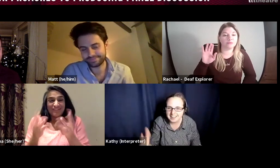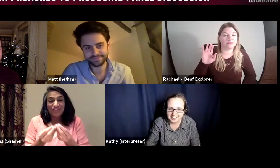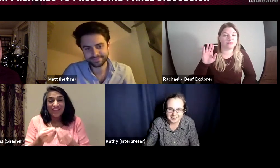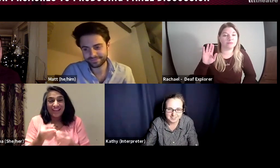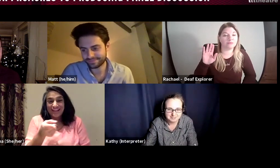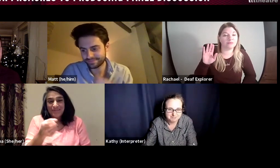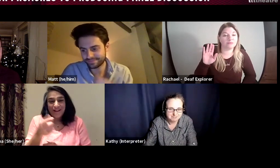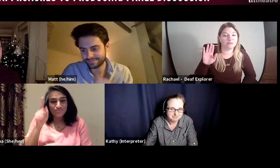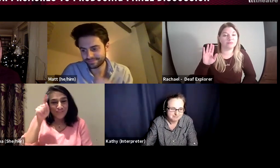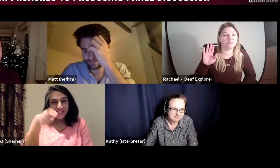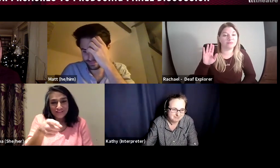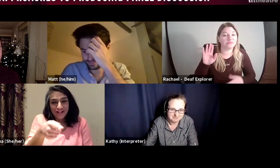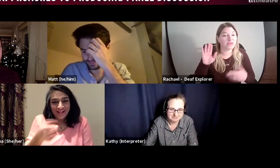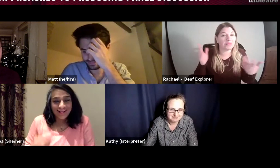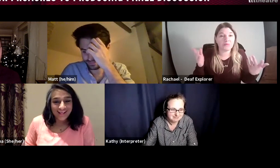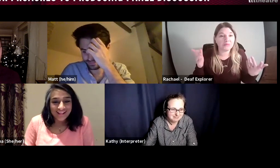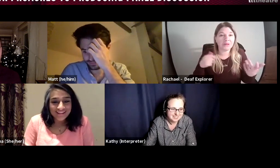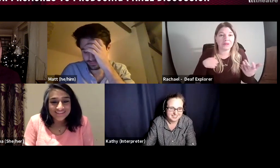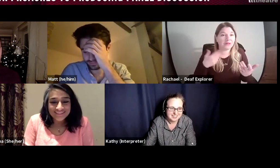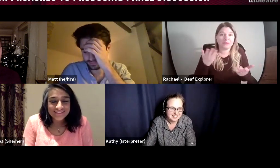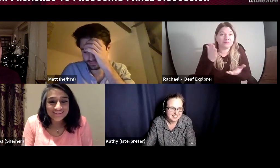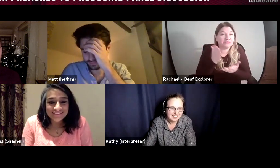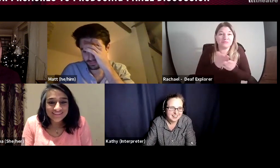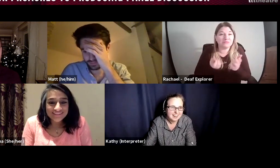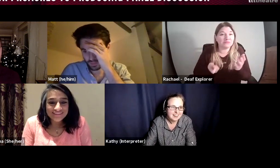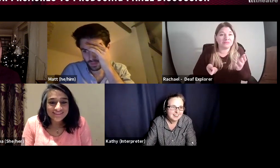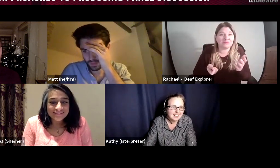No, I think Rachael has covered everything, perhaps back to Rachael.